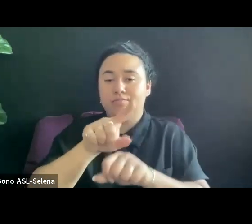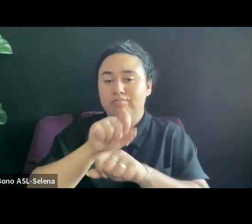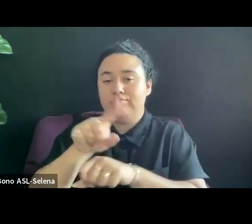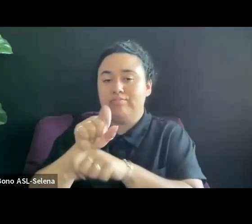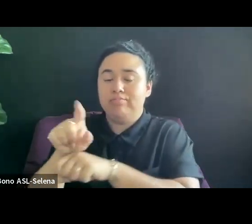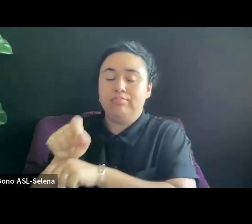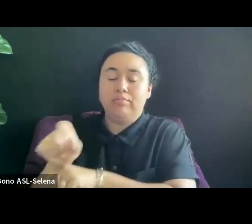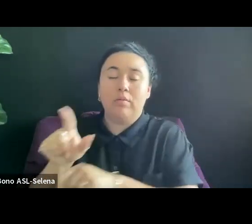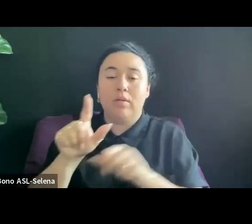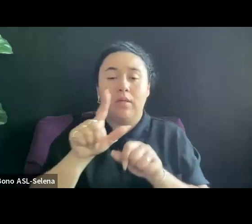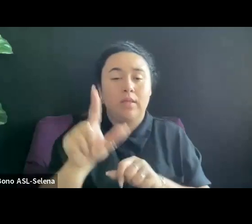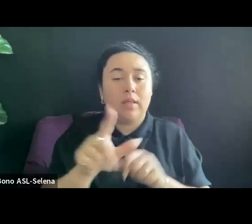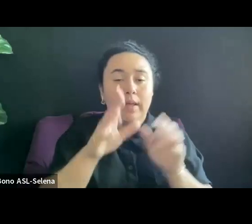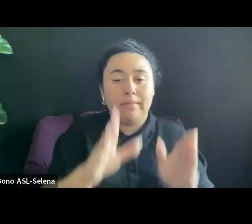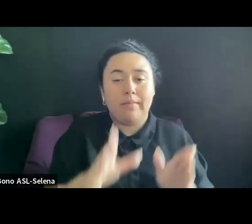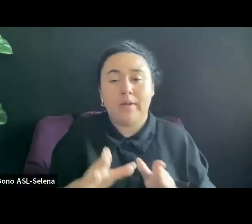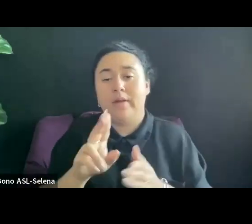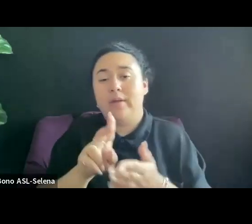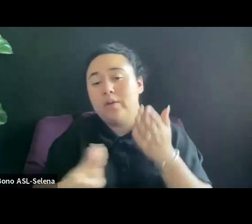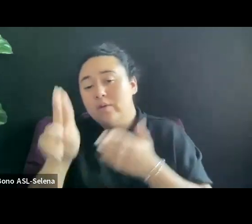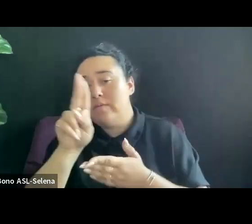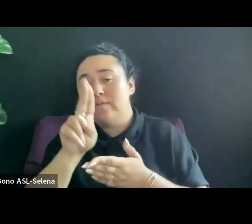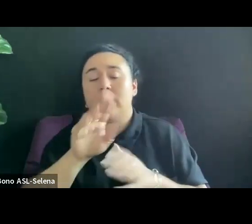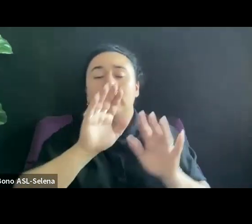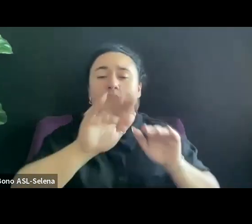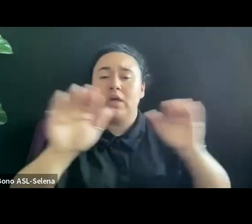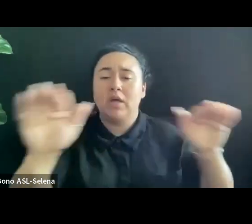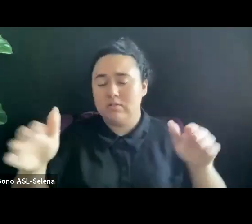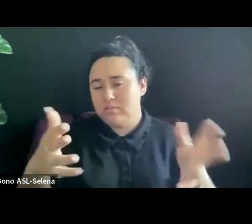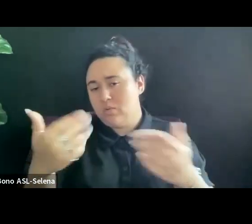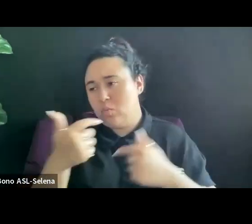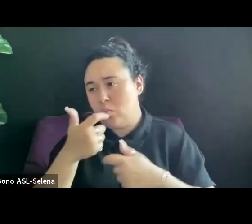AND OFFER TO SEND THEM A SECURE LINK TO PREVIEW IF THEY CAN'T.